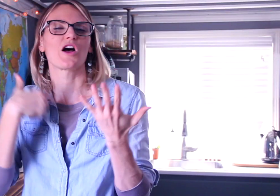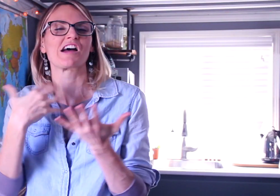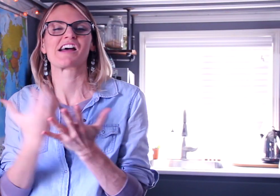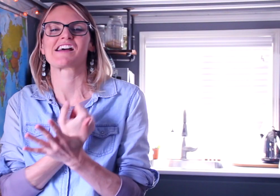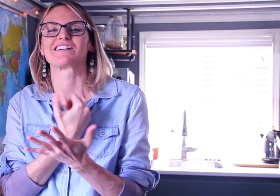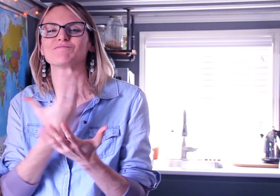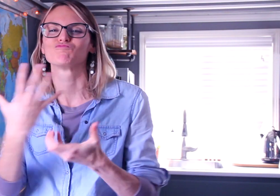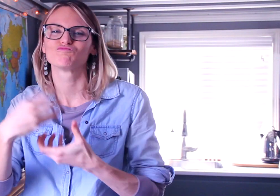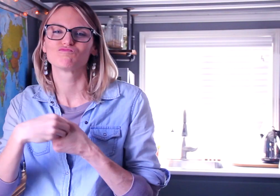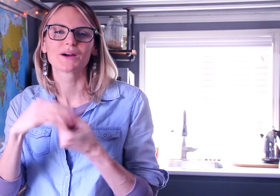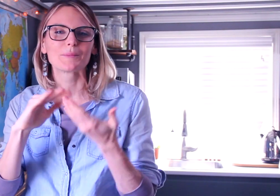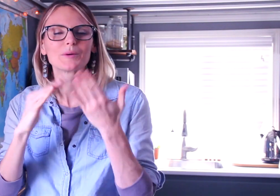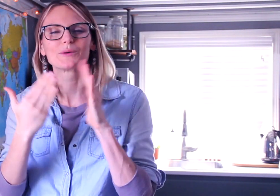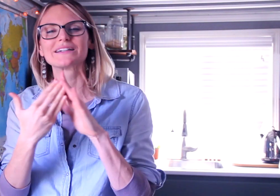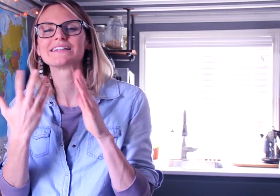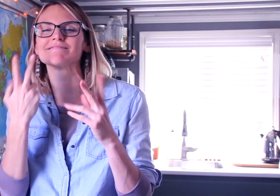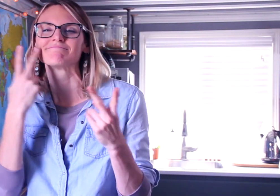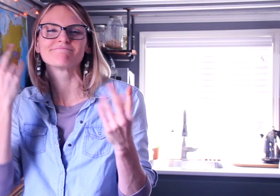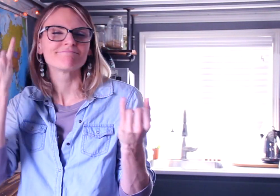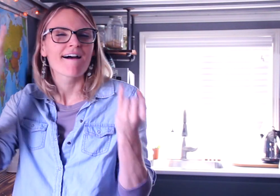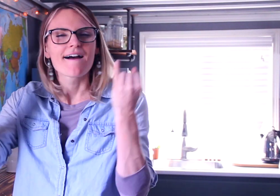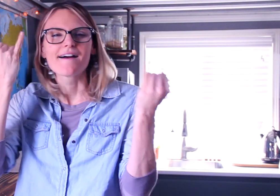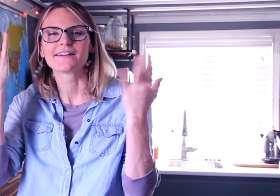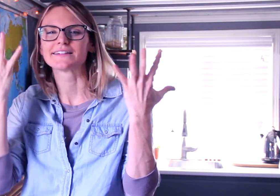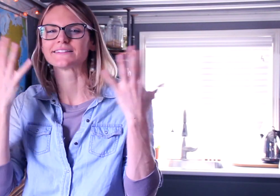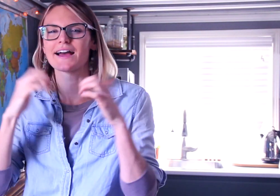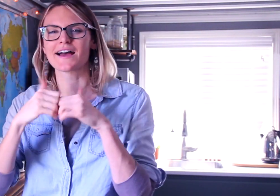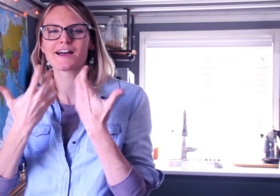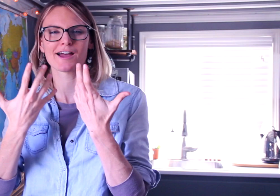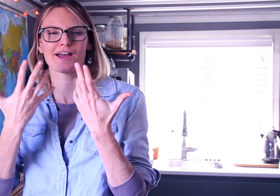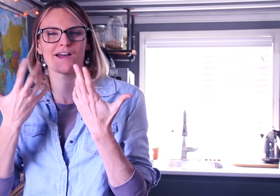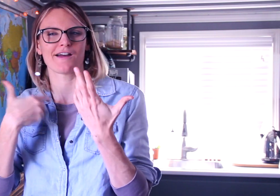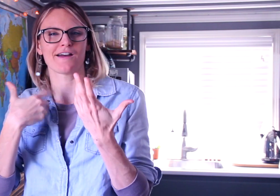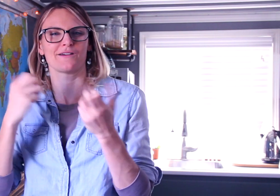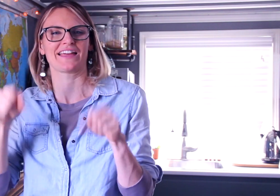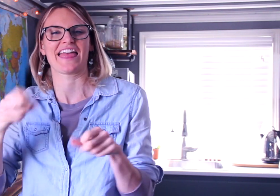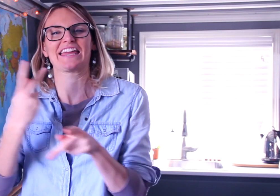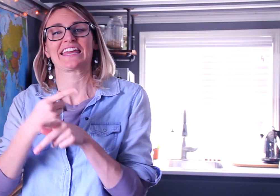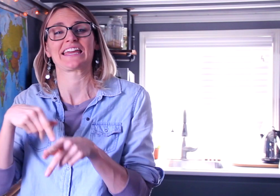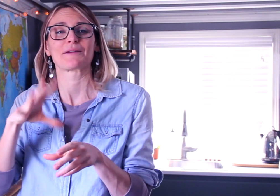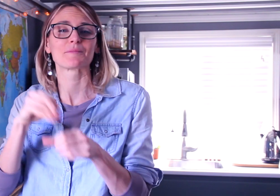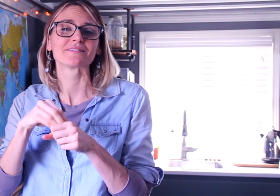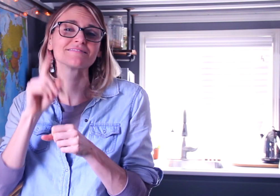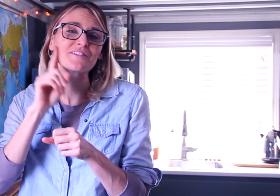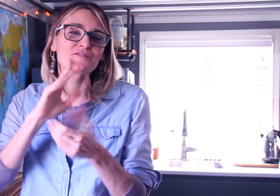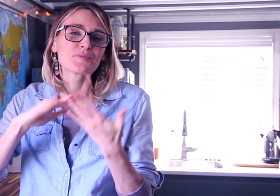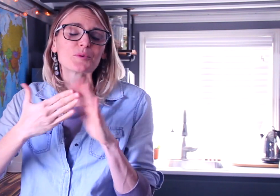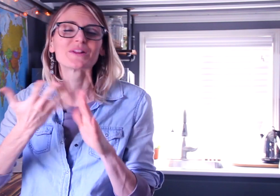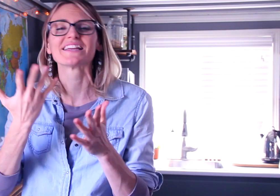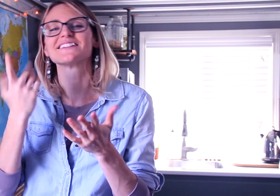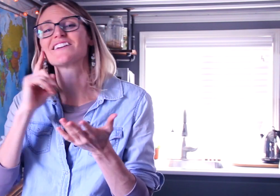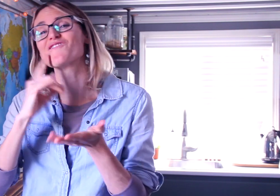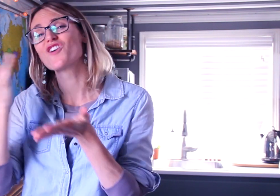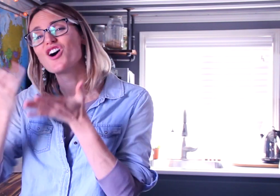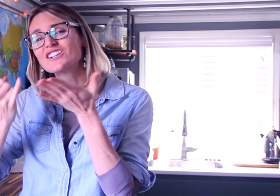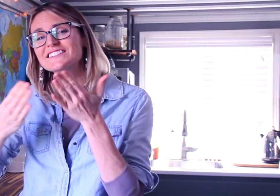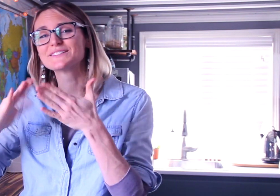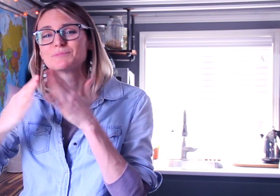I thought I would involve the community to see if you all have any ideas about how we can keep this place within our community.